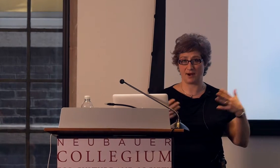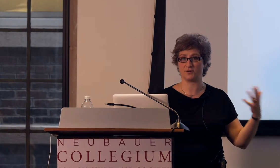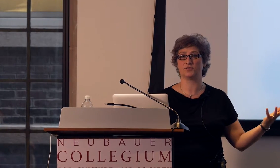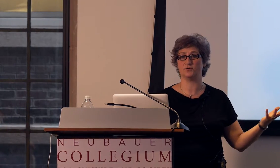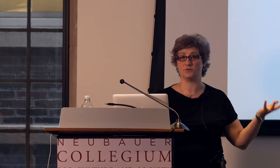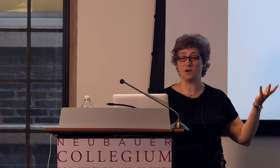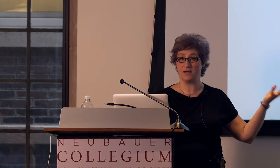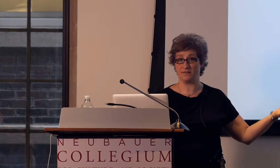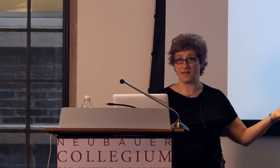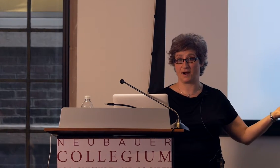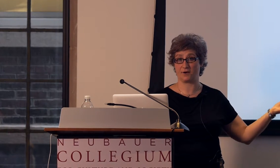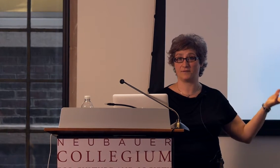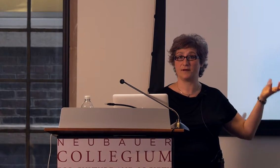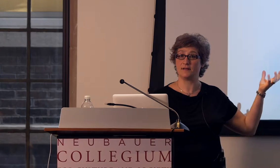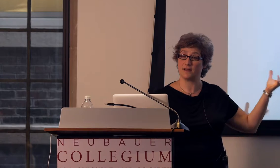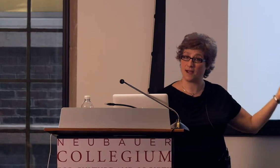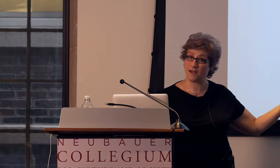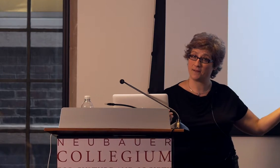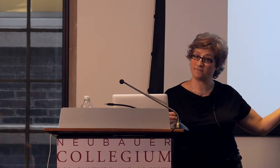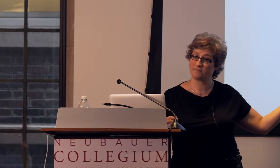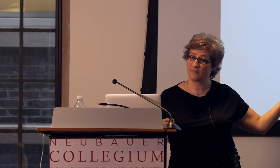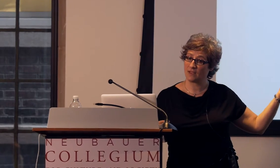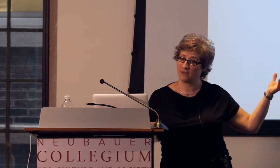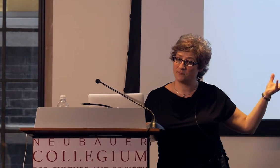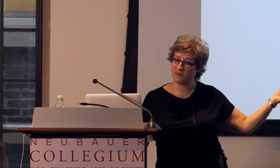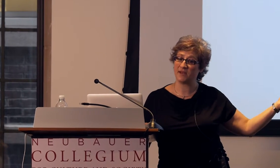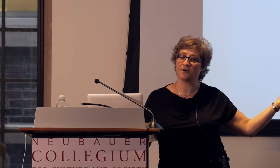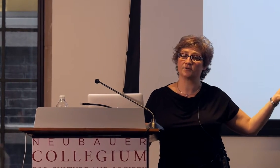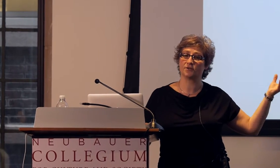compared to their peers who are participating,